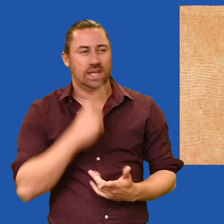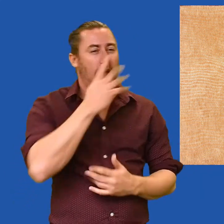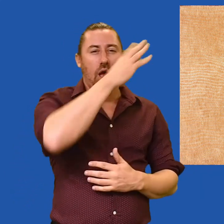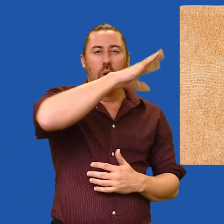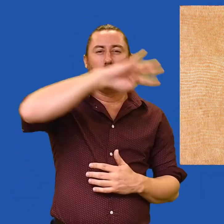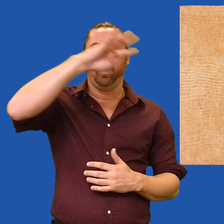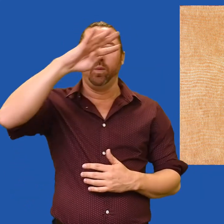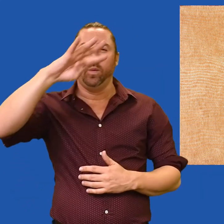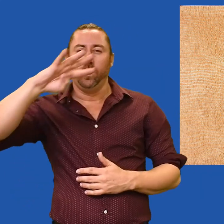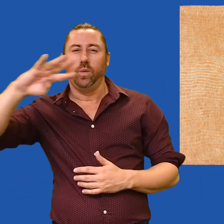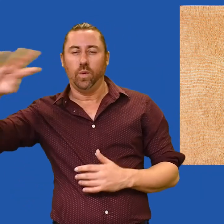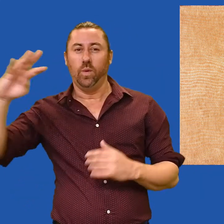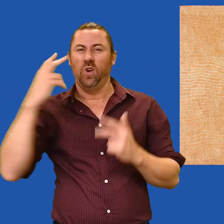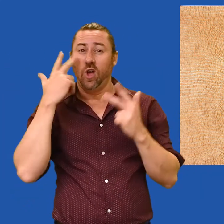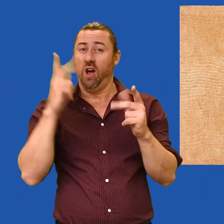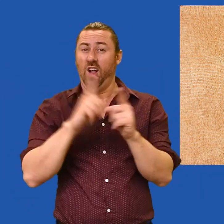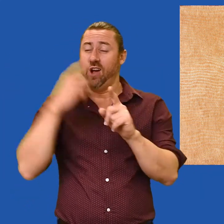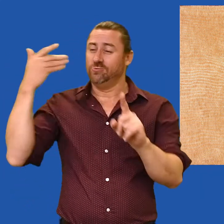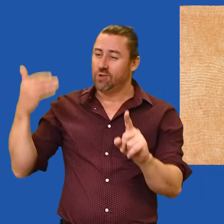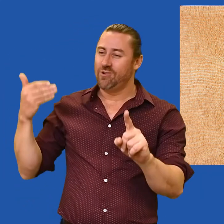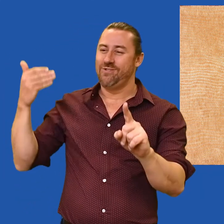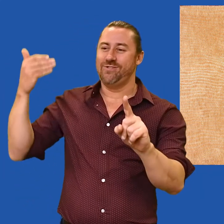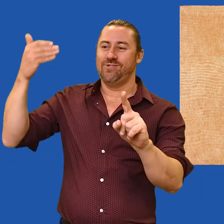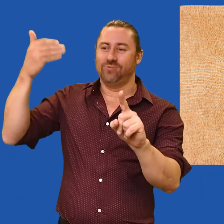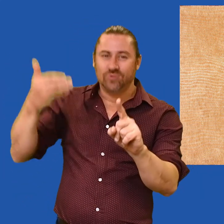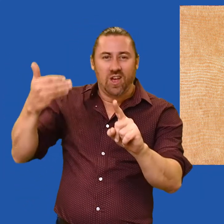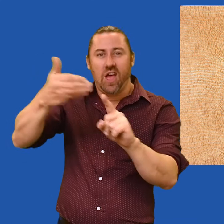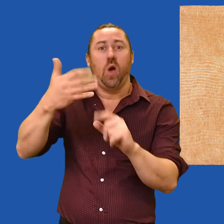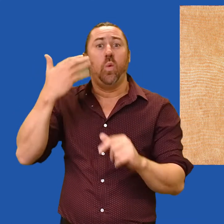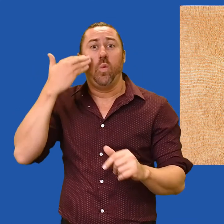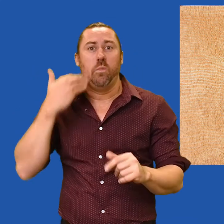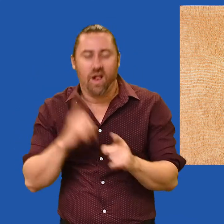These lines represent the tracks made by generations of women